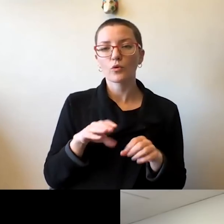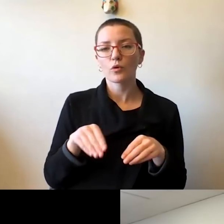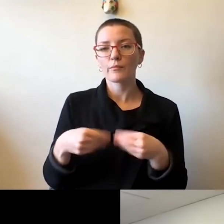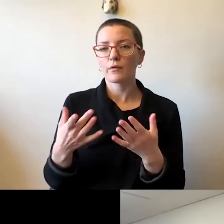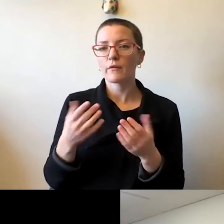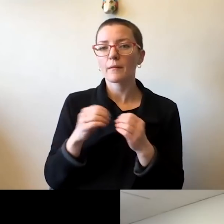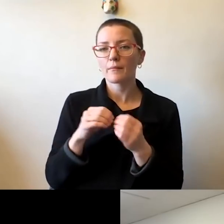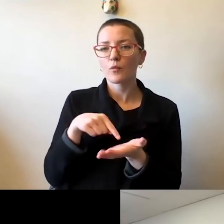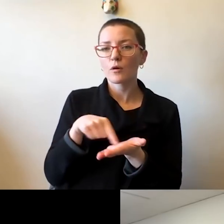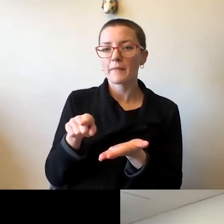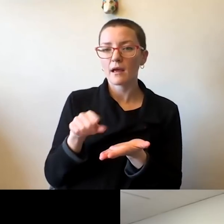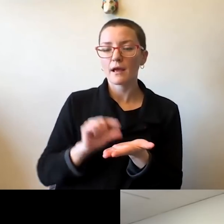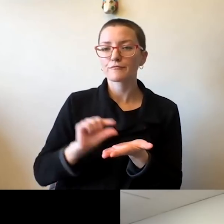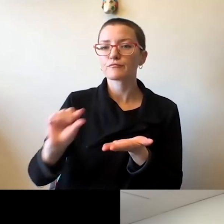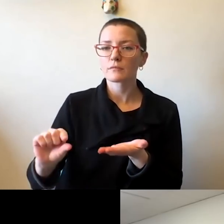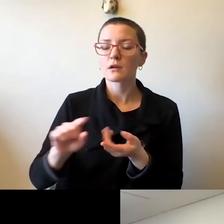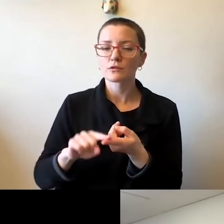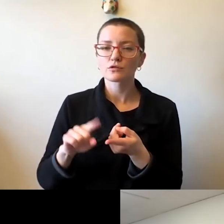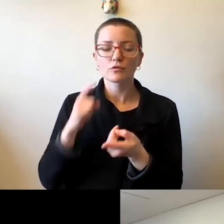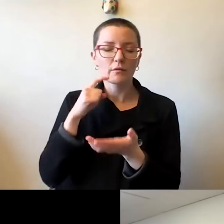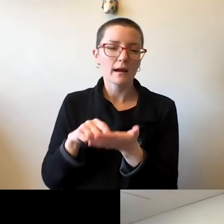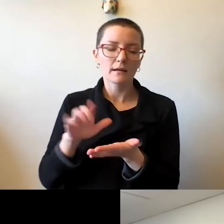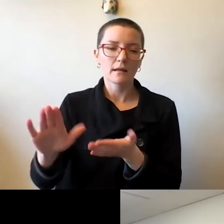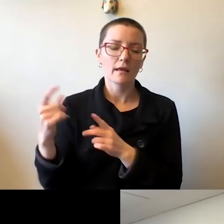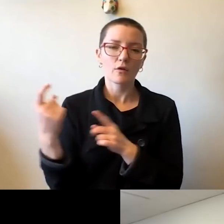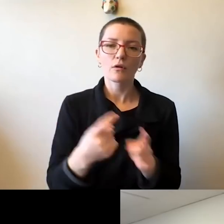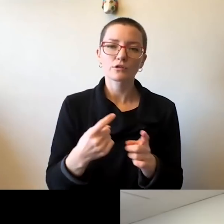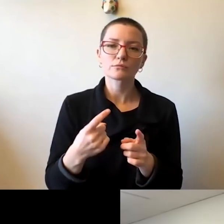to recognize their contributions to keeping us all safe.